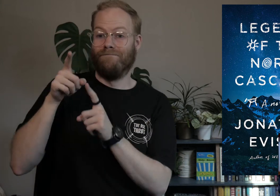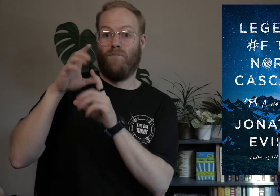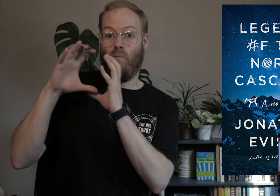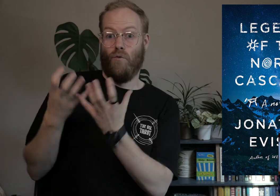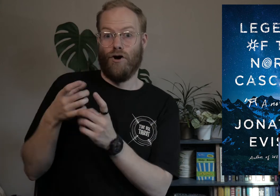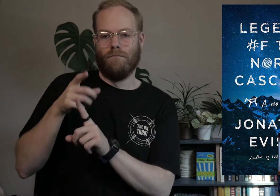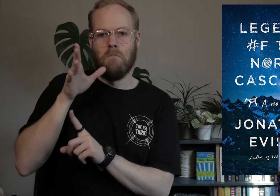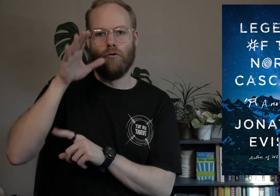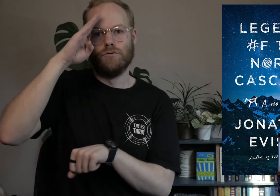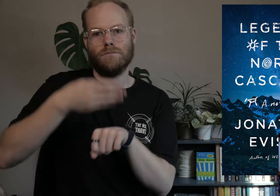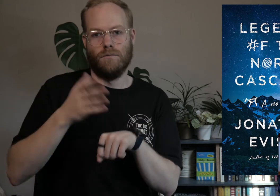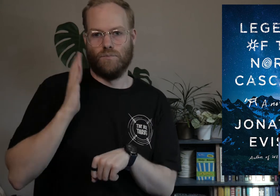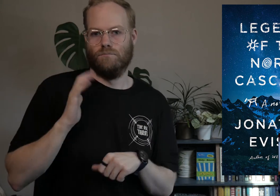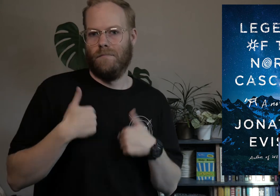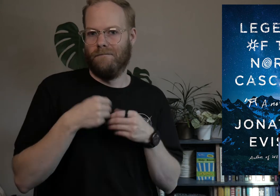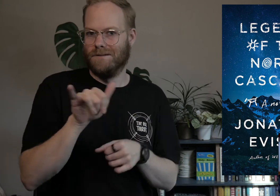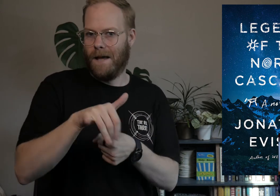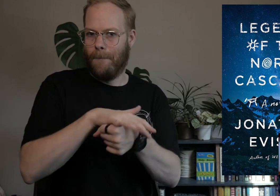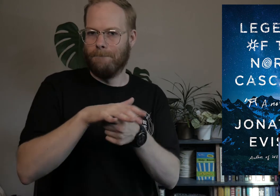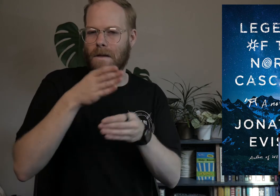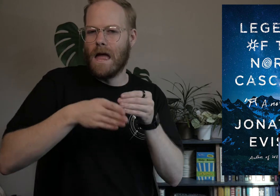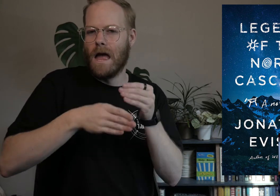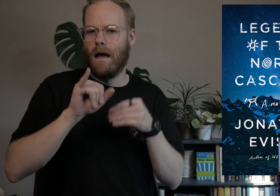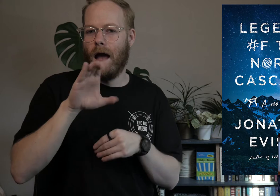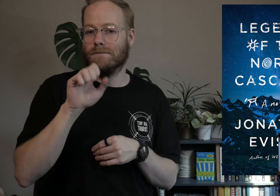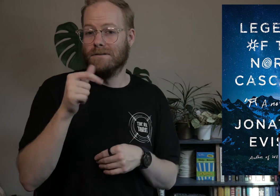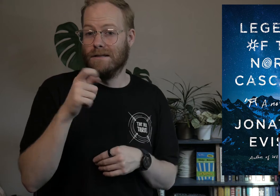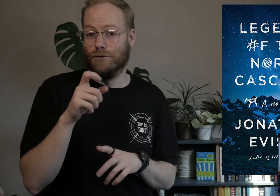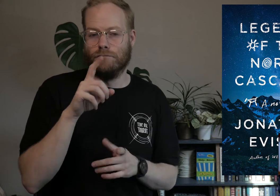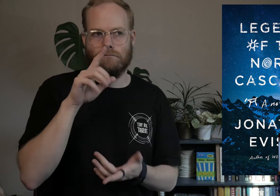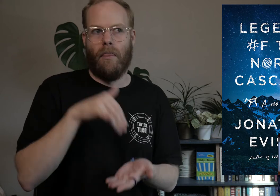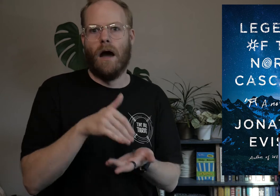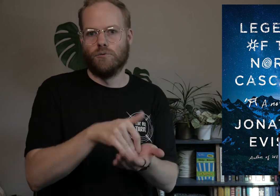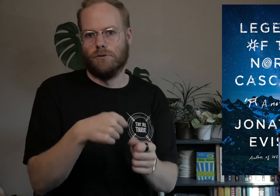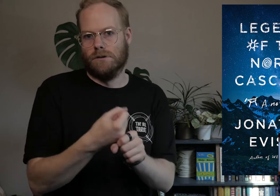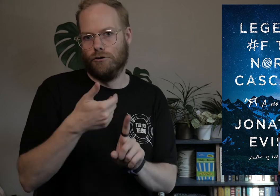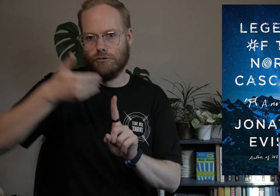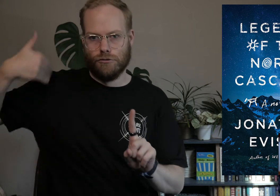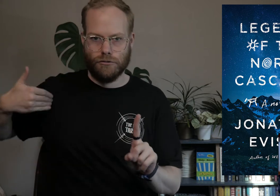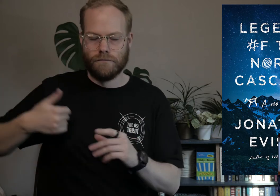This world is one of a mother and son who once lived in the same area, at the end of the Ice Age which is thousands of years before.